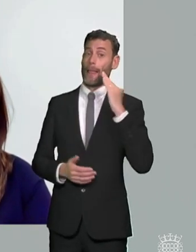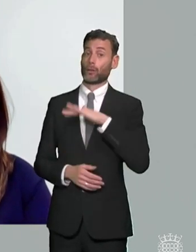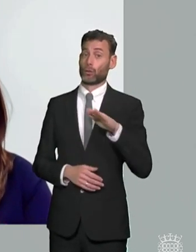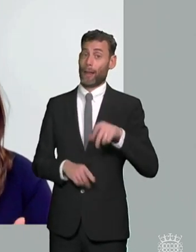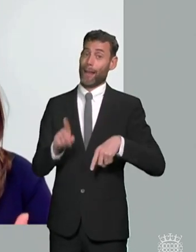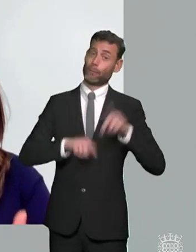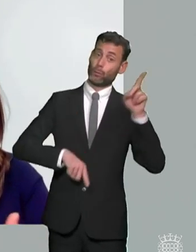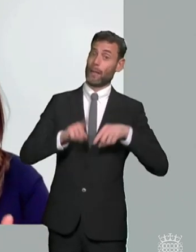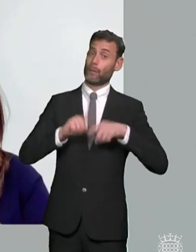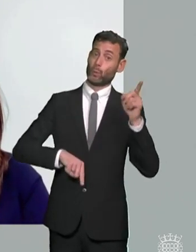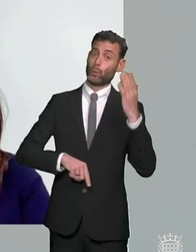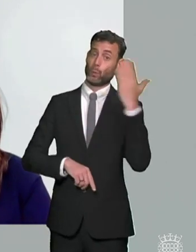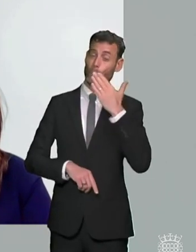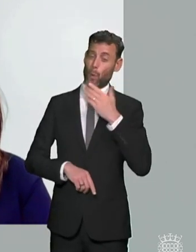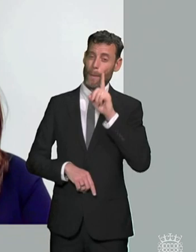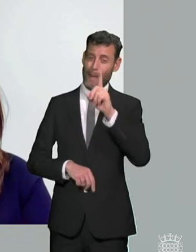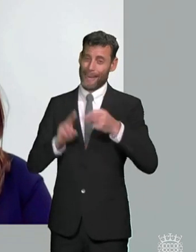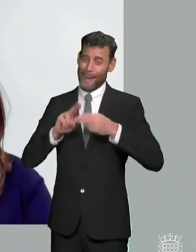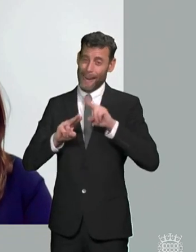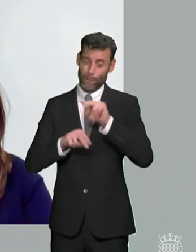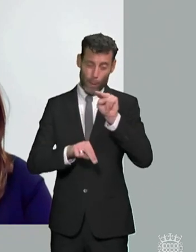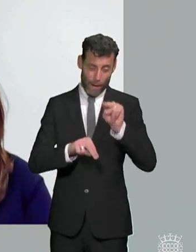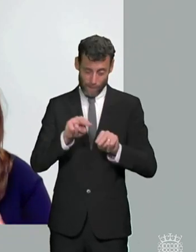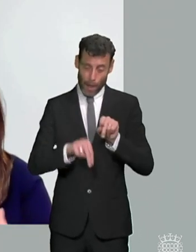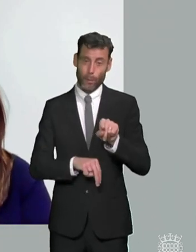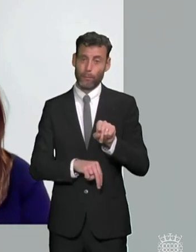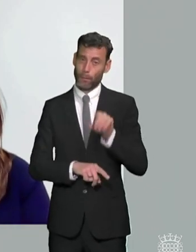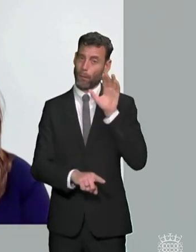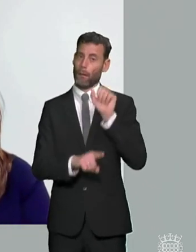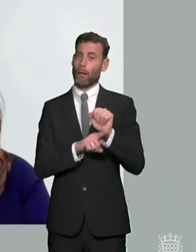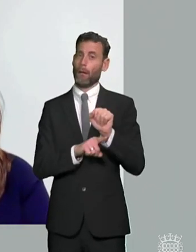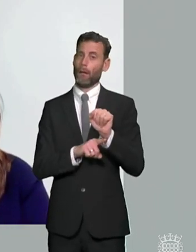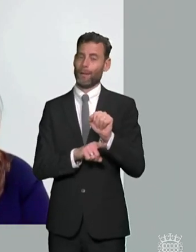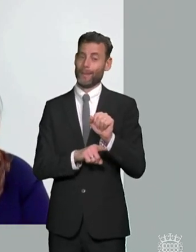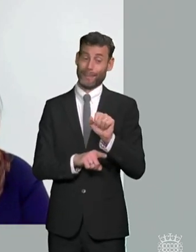that will have a really big impact on children but there's no join up within the department